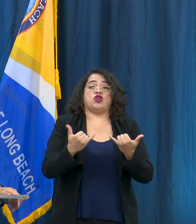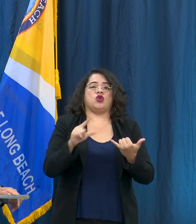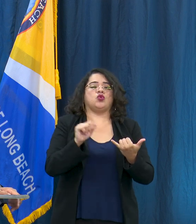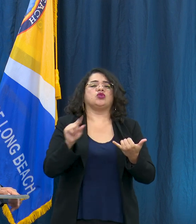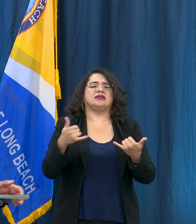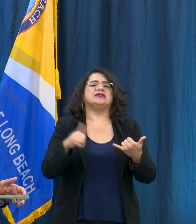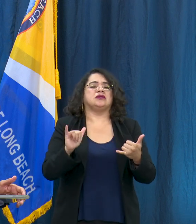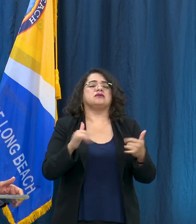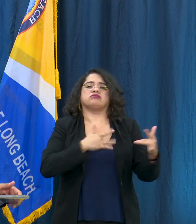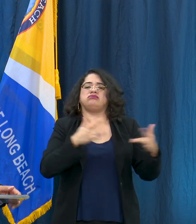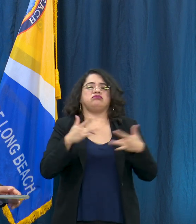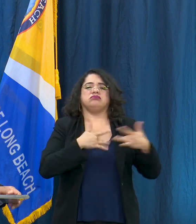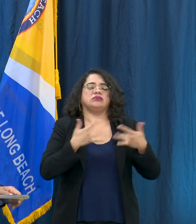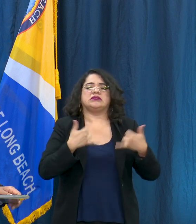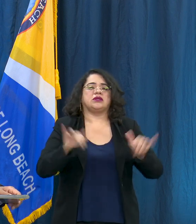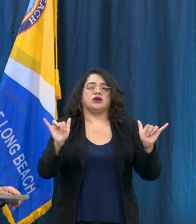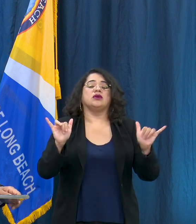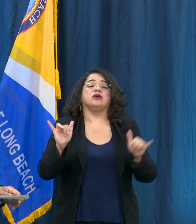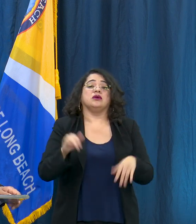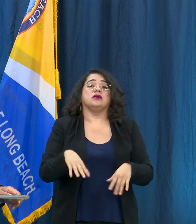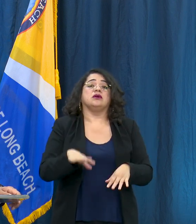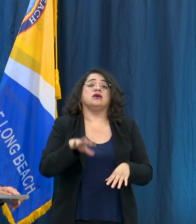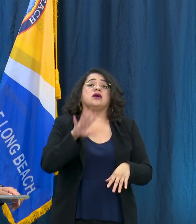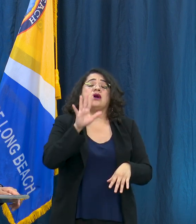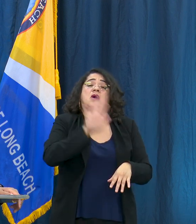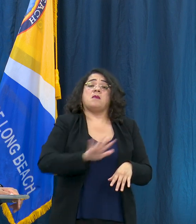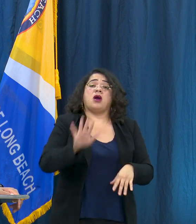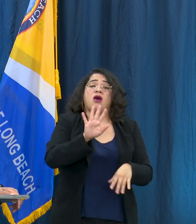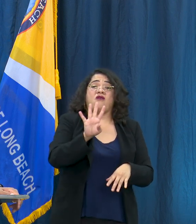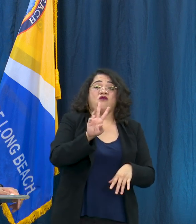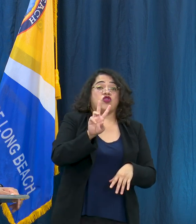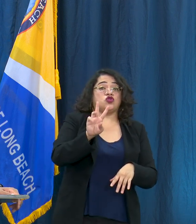note and this is a positive, that we had about a 42 percent reduction in